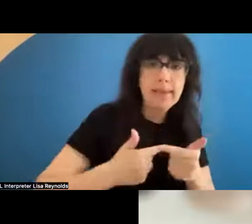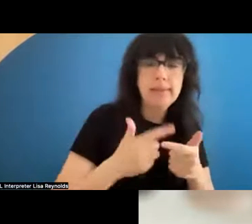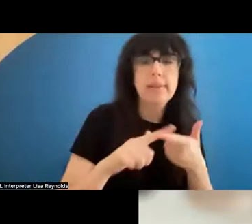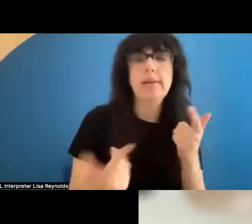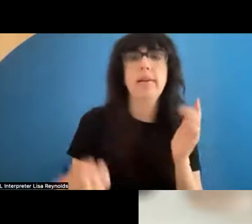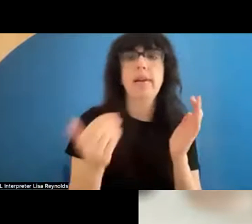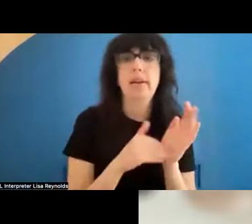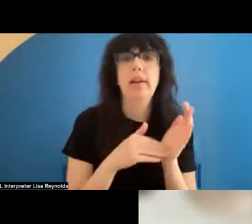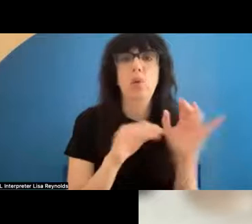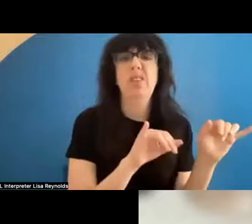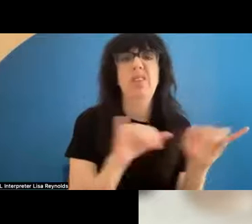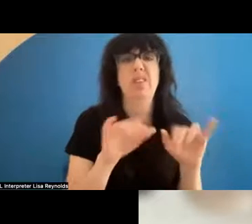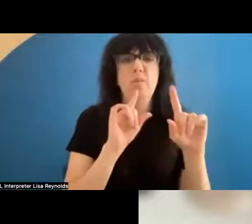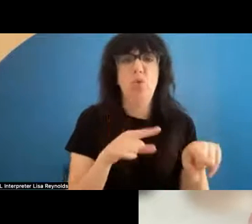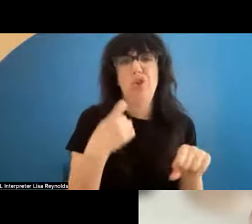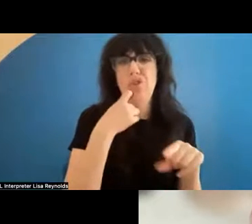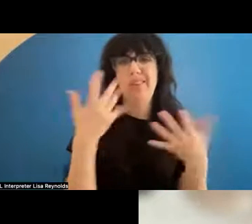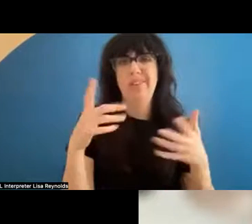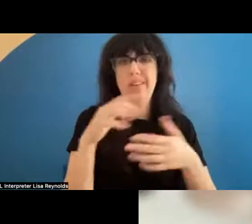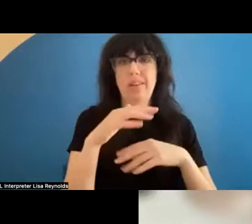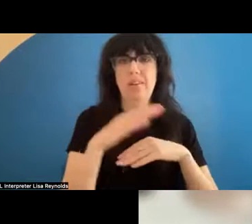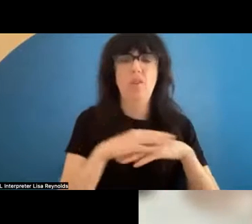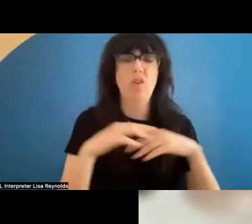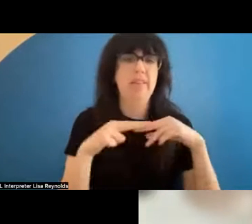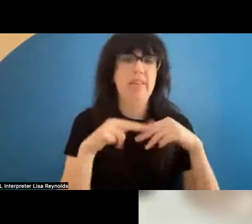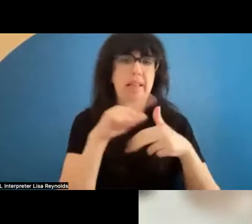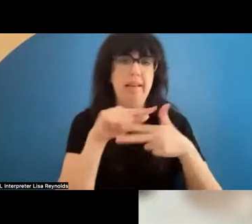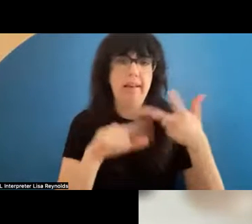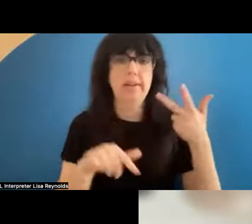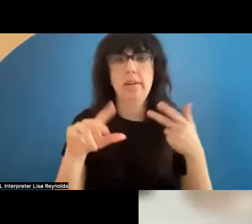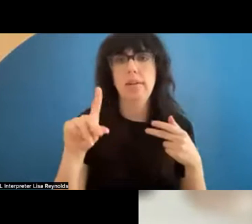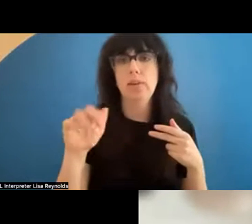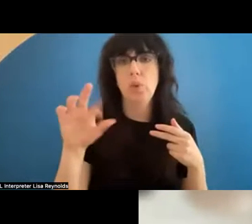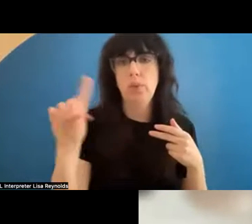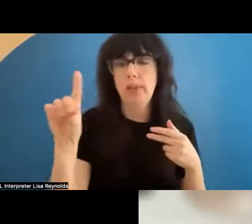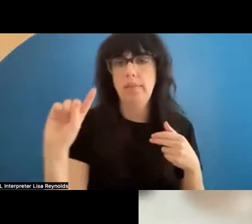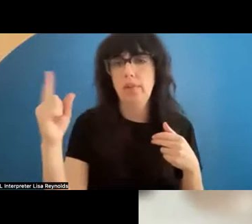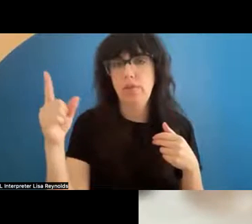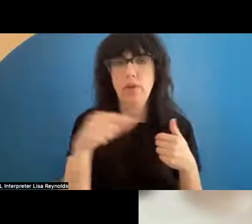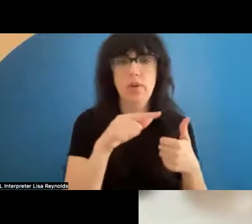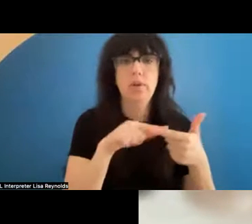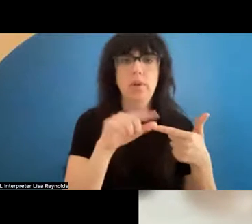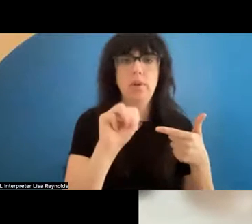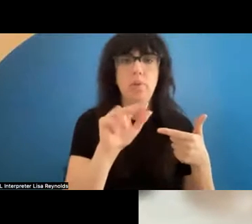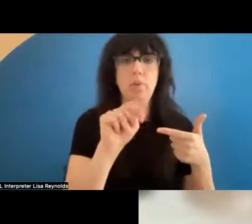order that we were on the title slide so that would be David, Muna and then